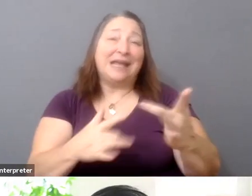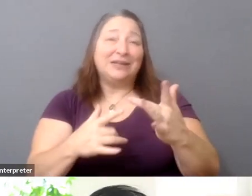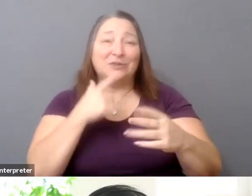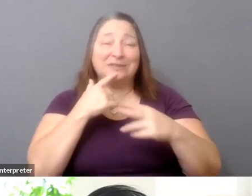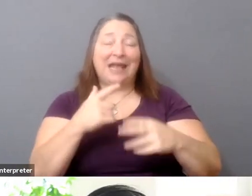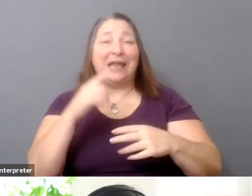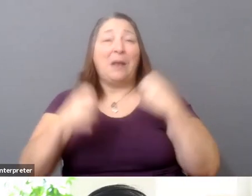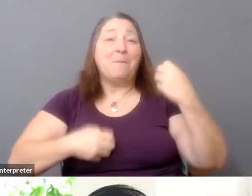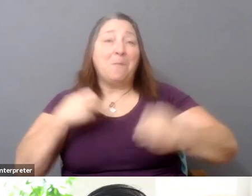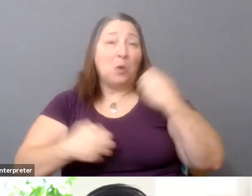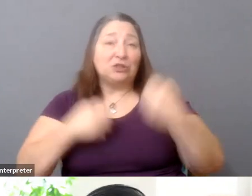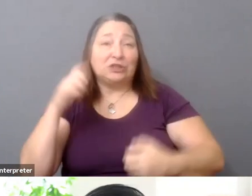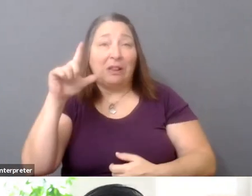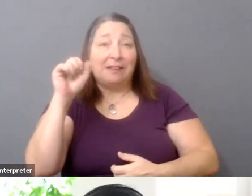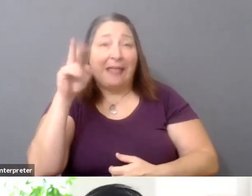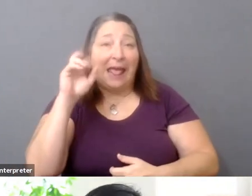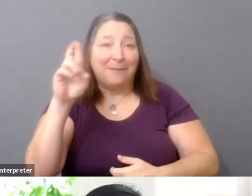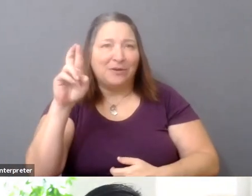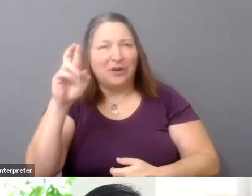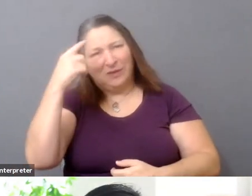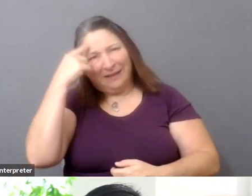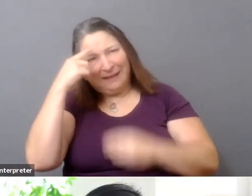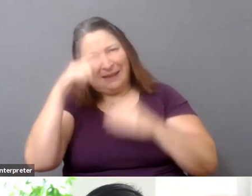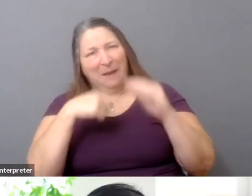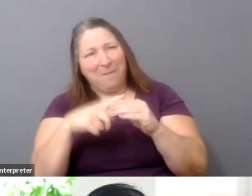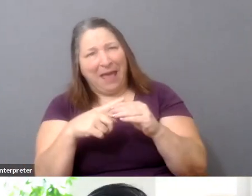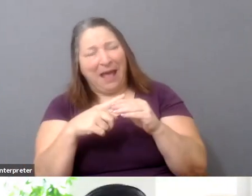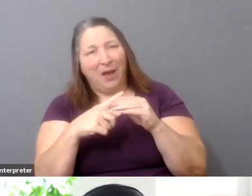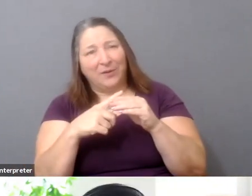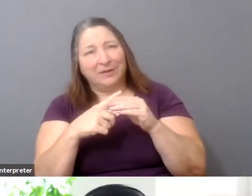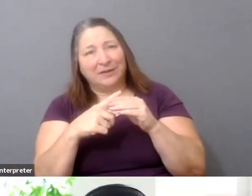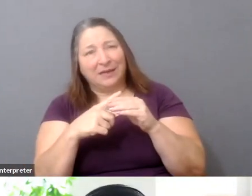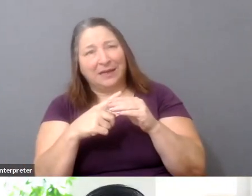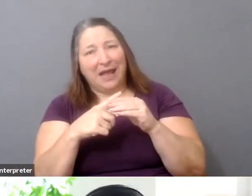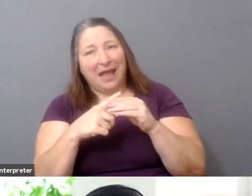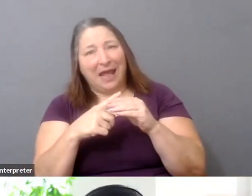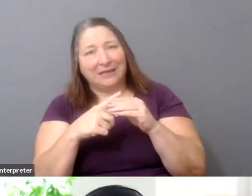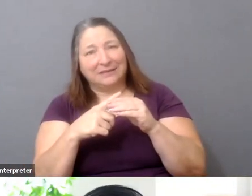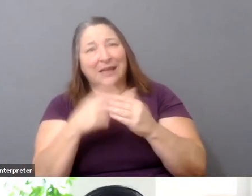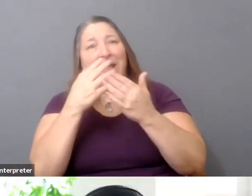and really think about them as things we need to center and things that we need to intentionally